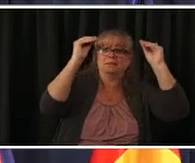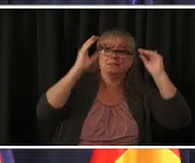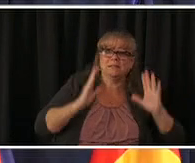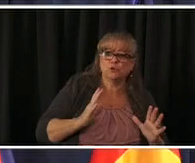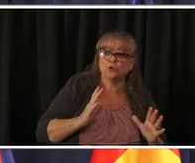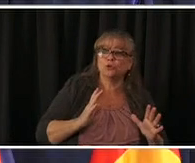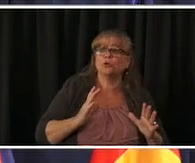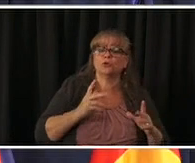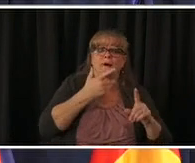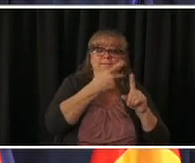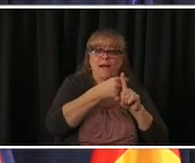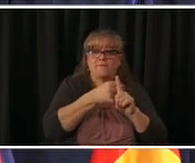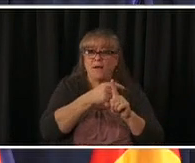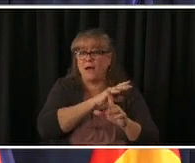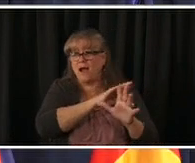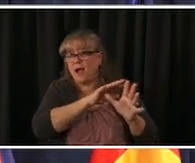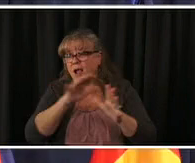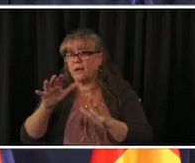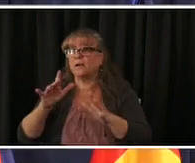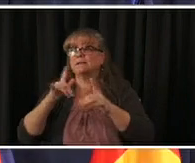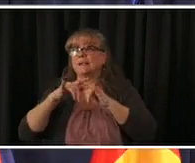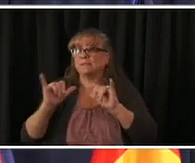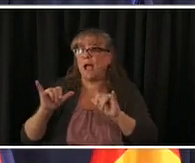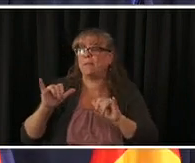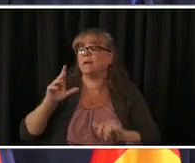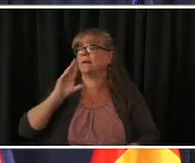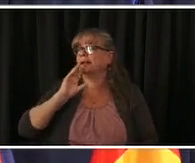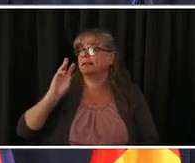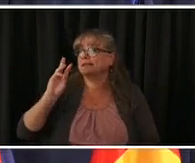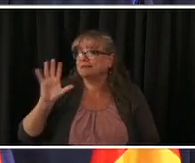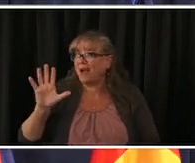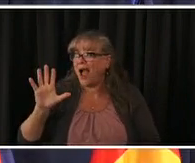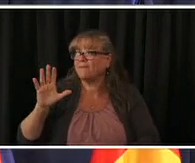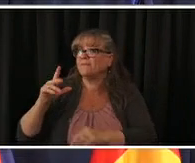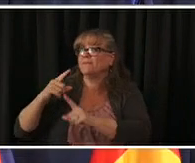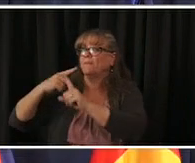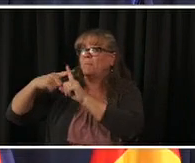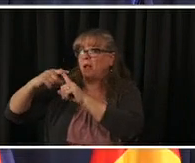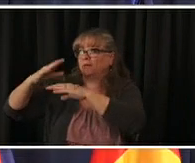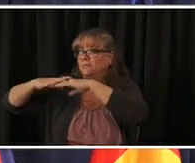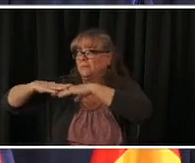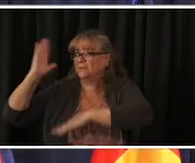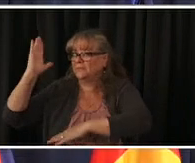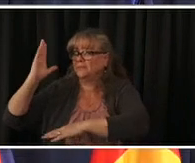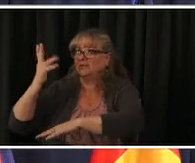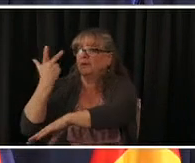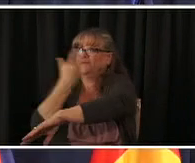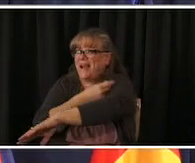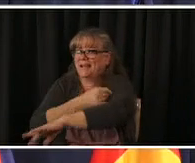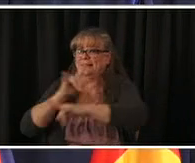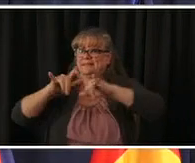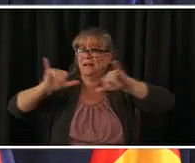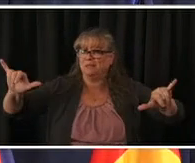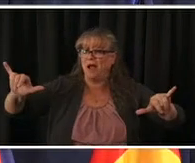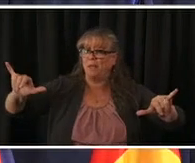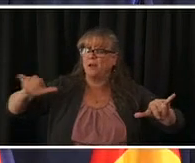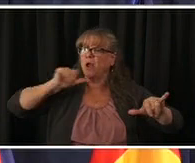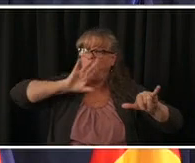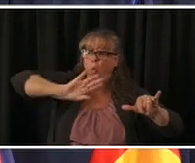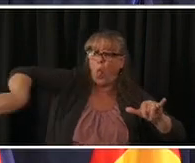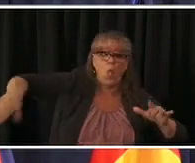65 and up and then 60 and up we are now also very aggressively partnering we did jbs in cargill